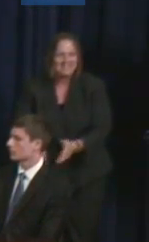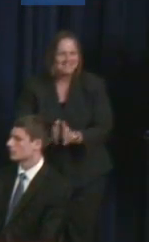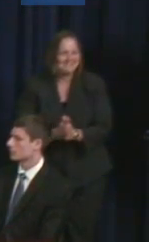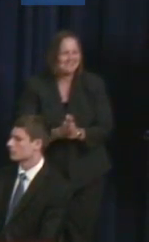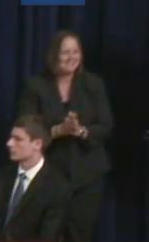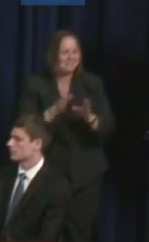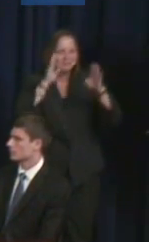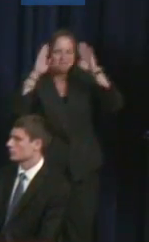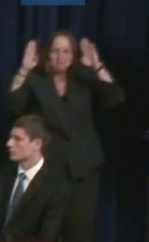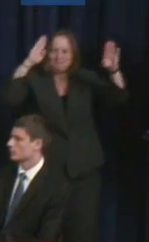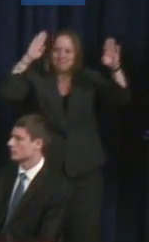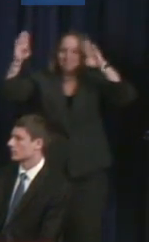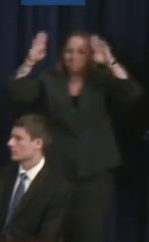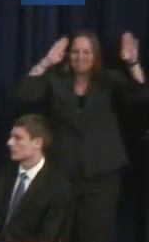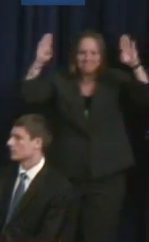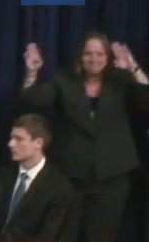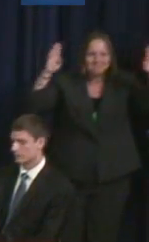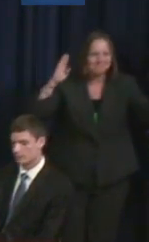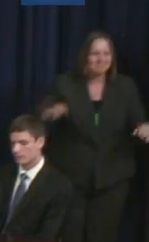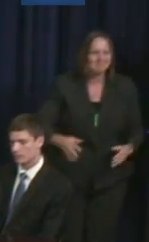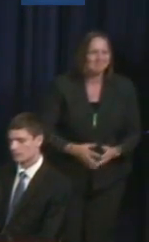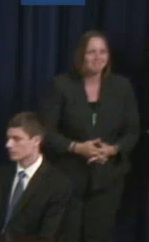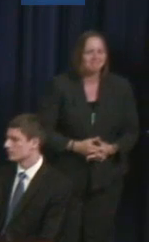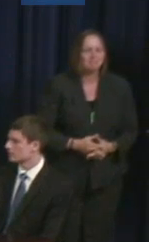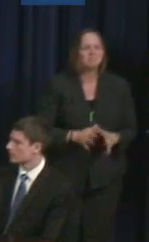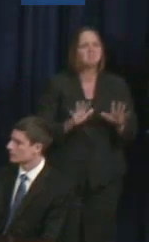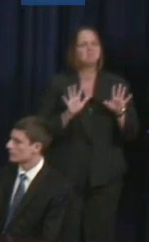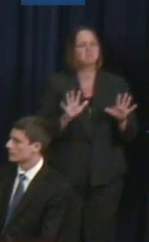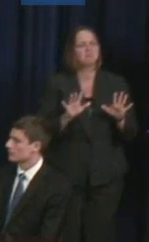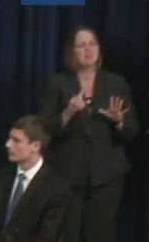Good morning everybody. Multiple Speakers: Good morning. Judith Heumann: How many of you are from out of town and